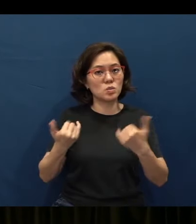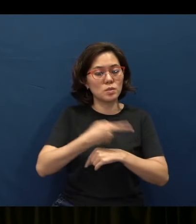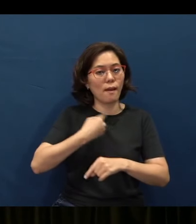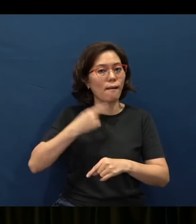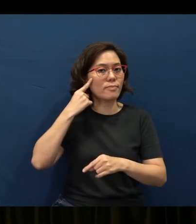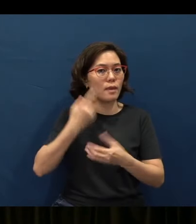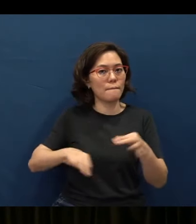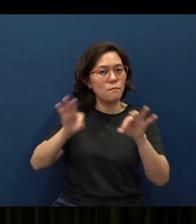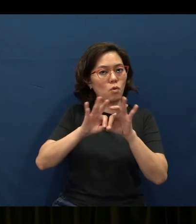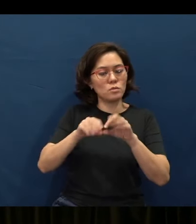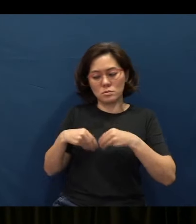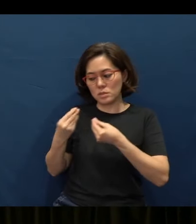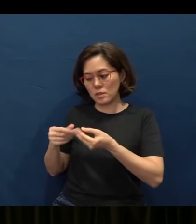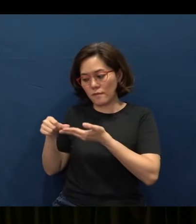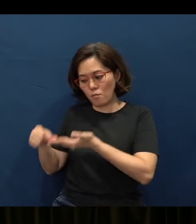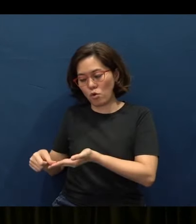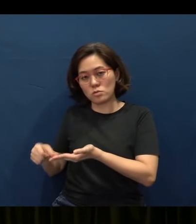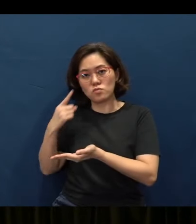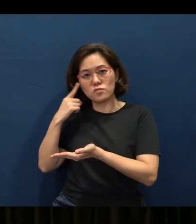to give this impression to our young.